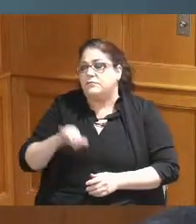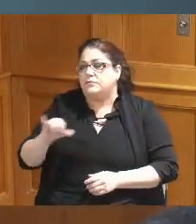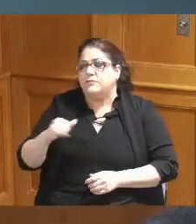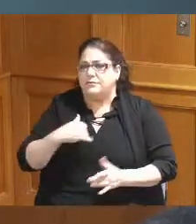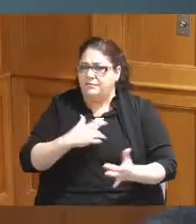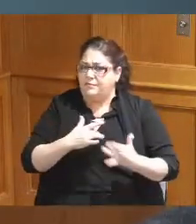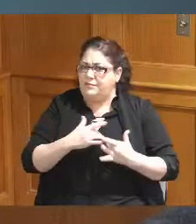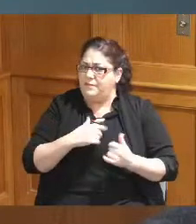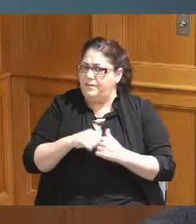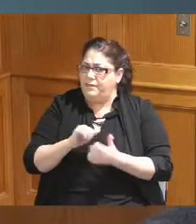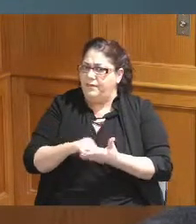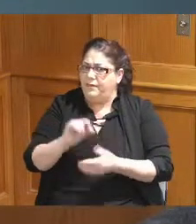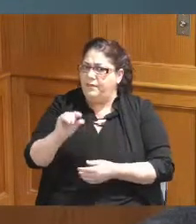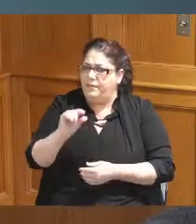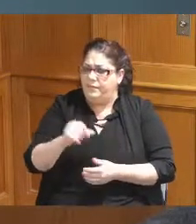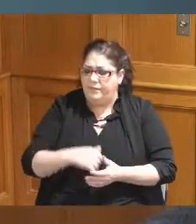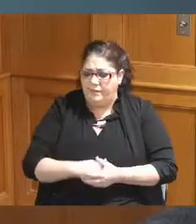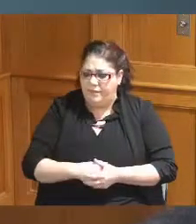or not not a lot of concern